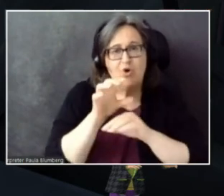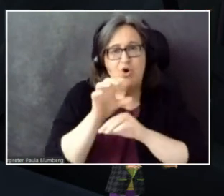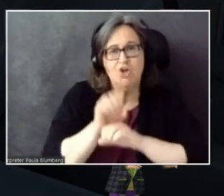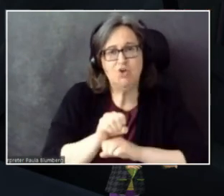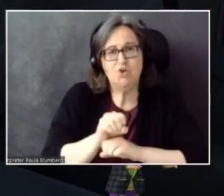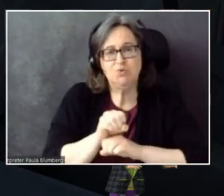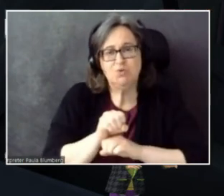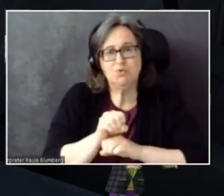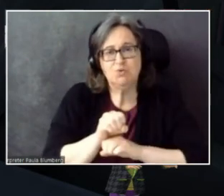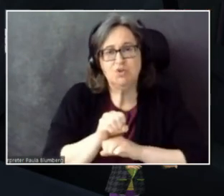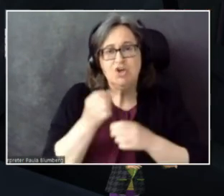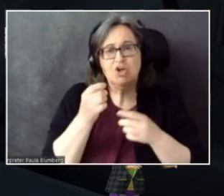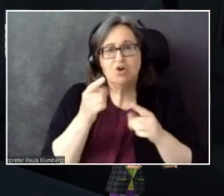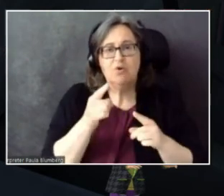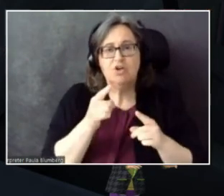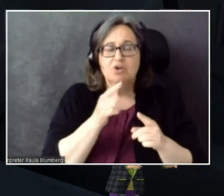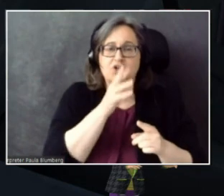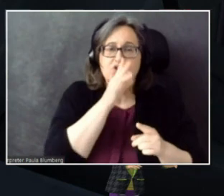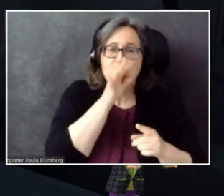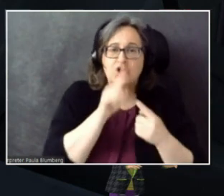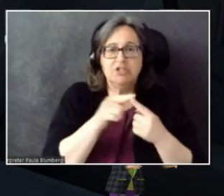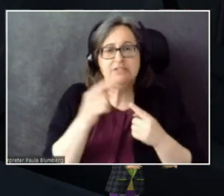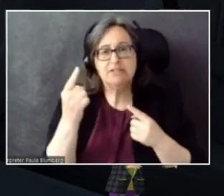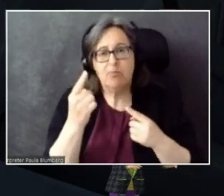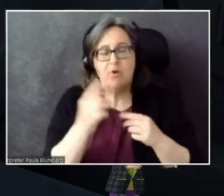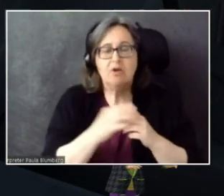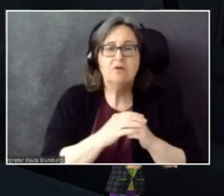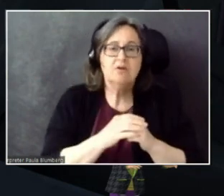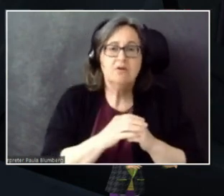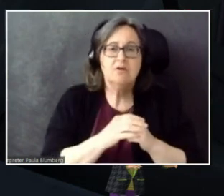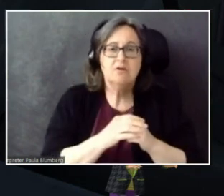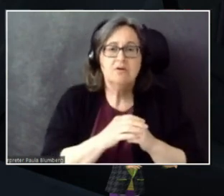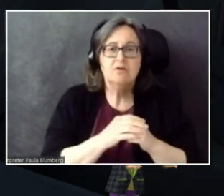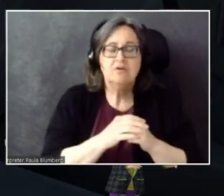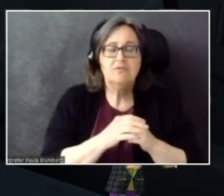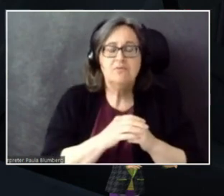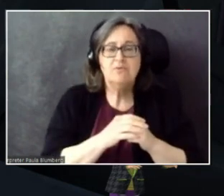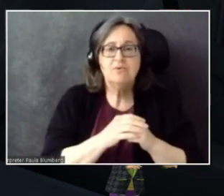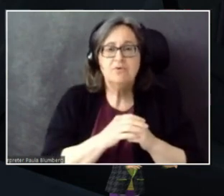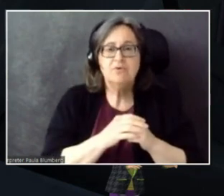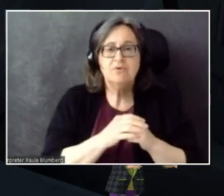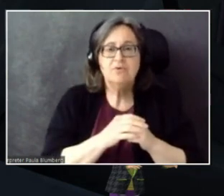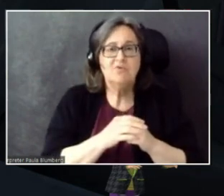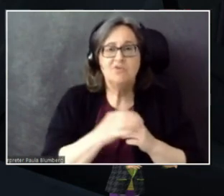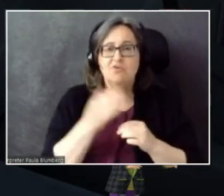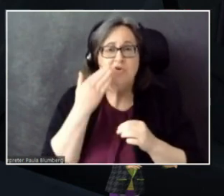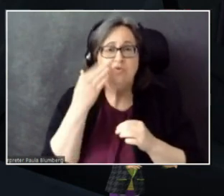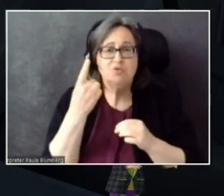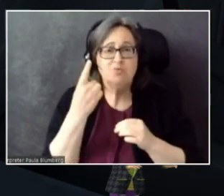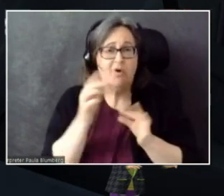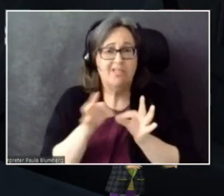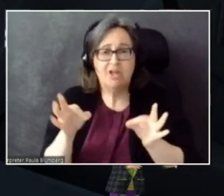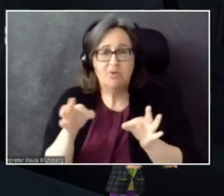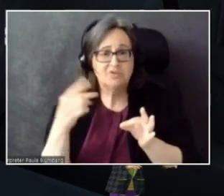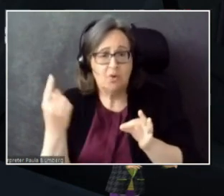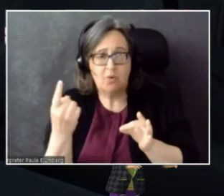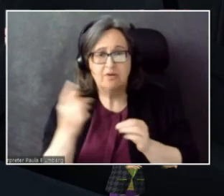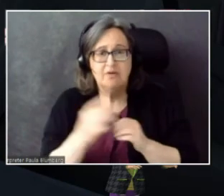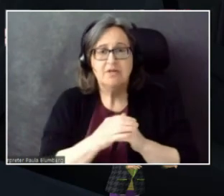When it comes to talking to someone who is monolingual, kind of... Jumping between the two languages.